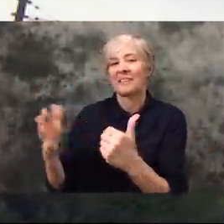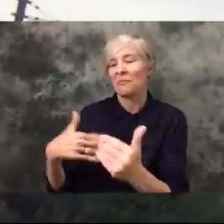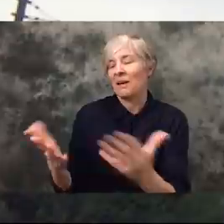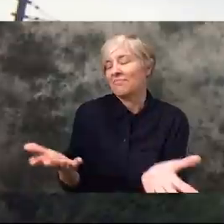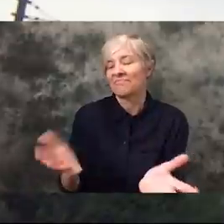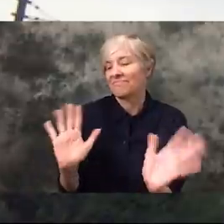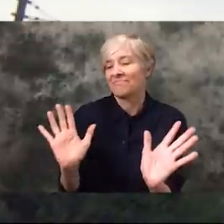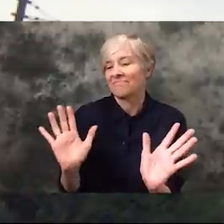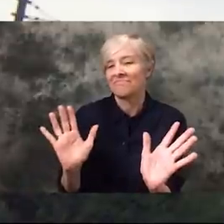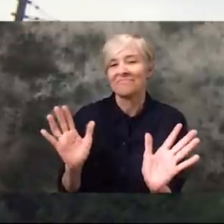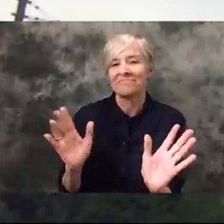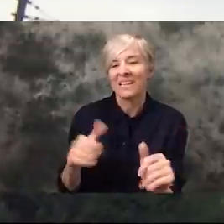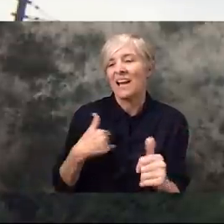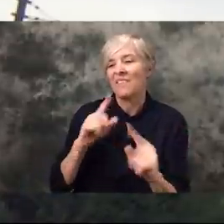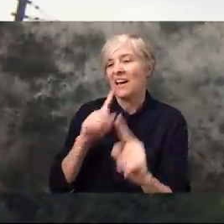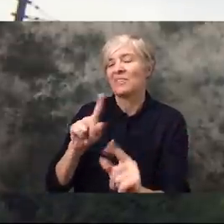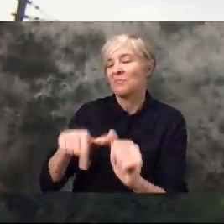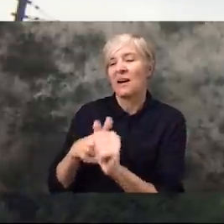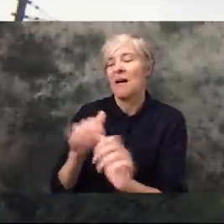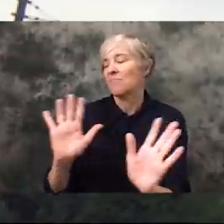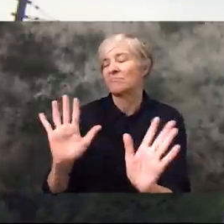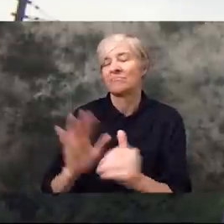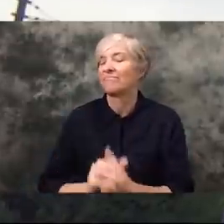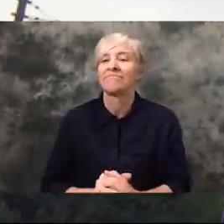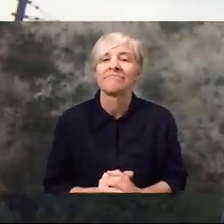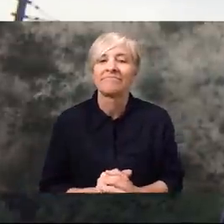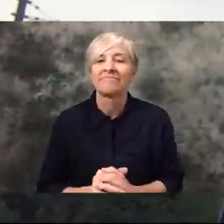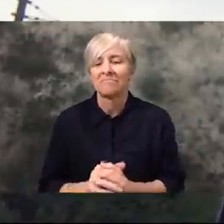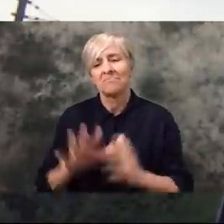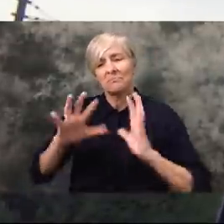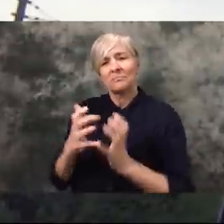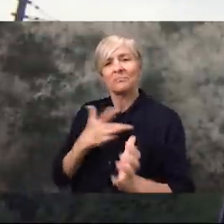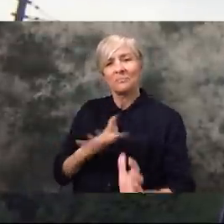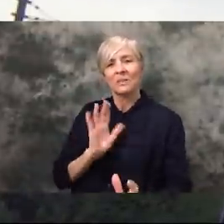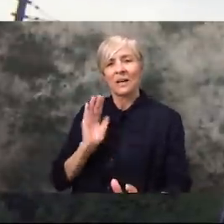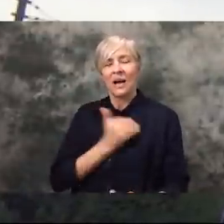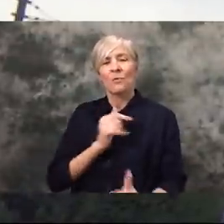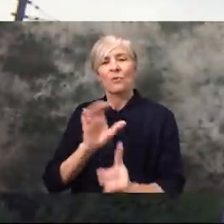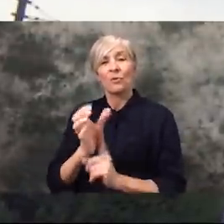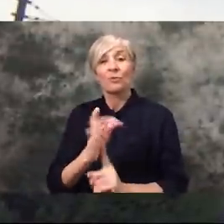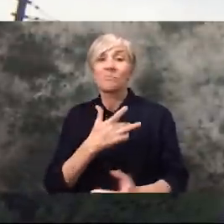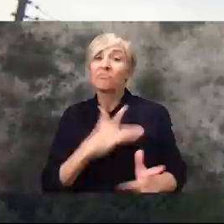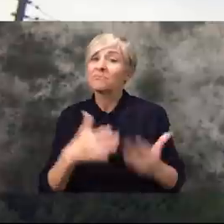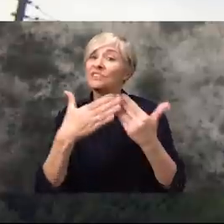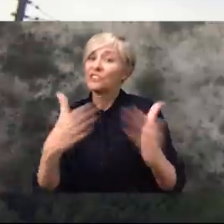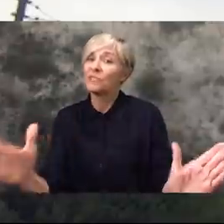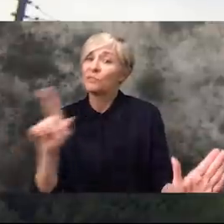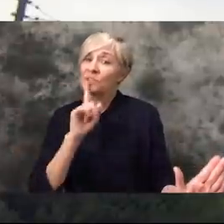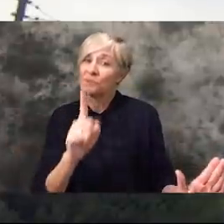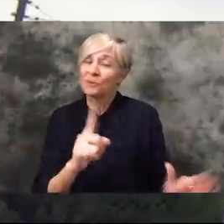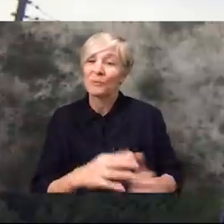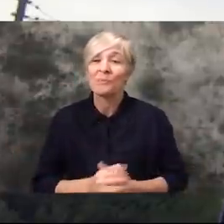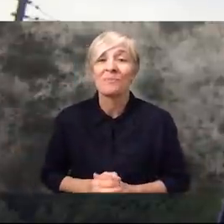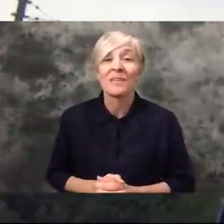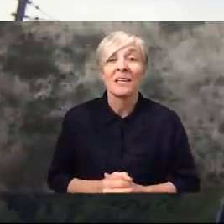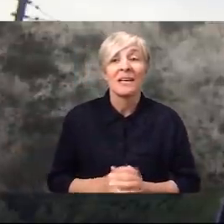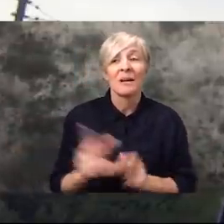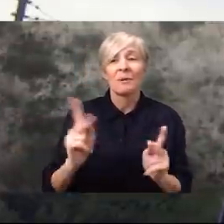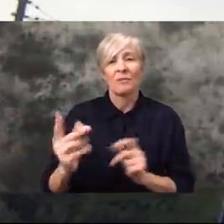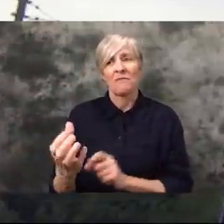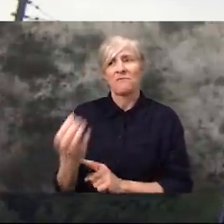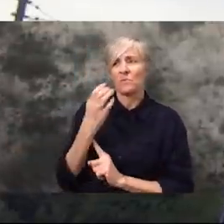sleeves, you know, WE as a people. And it's definitely true. When push